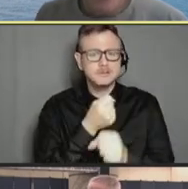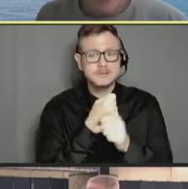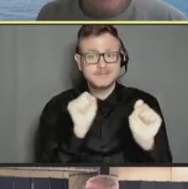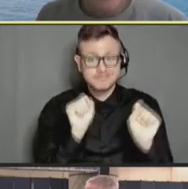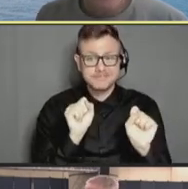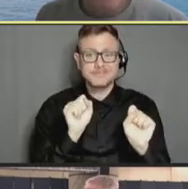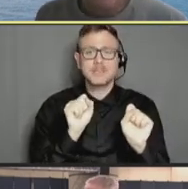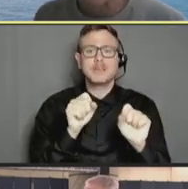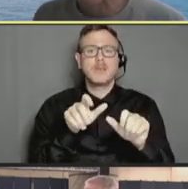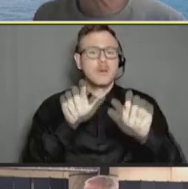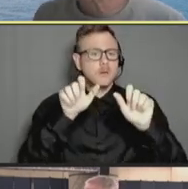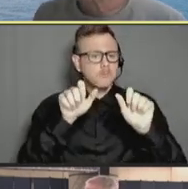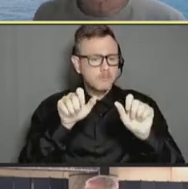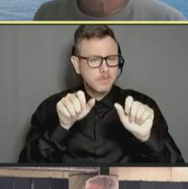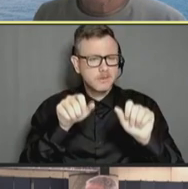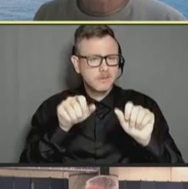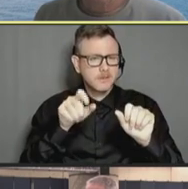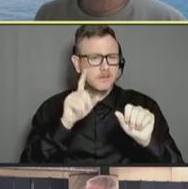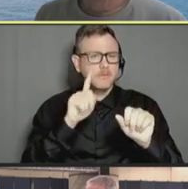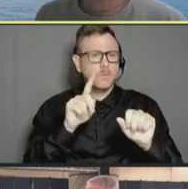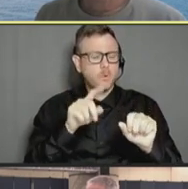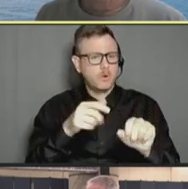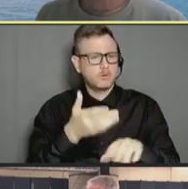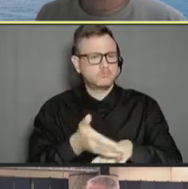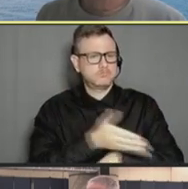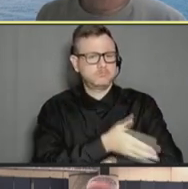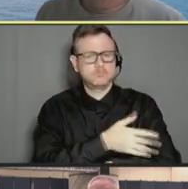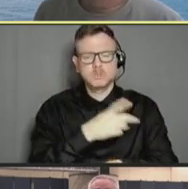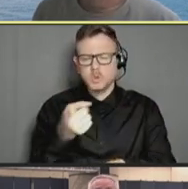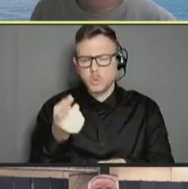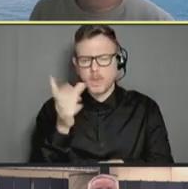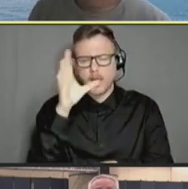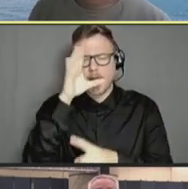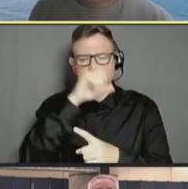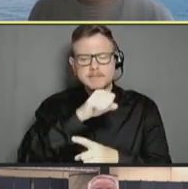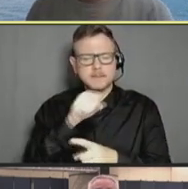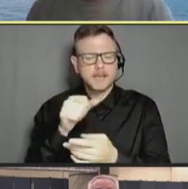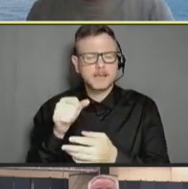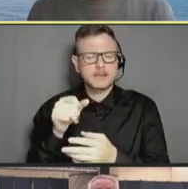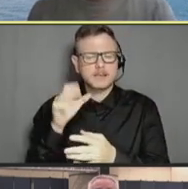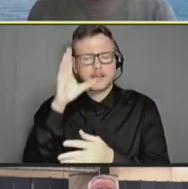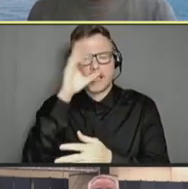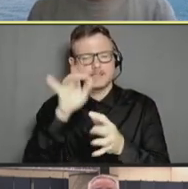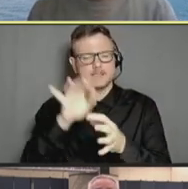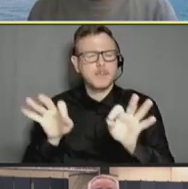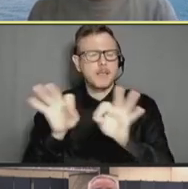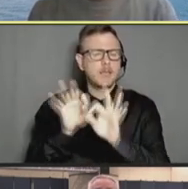capacity to be developed. Do you have an estimate of what the cost would be?